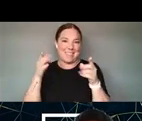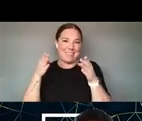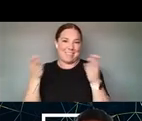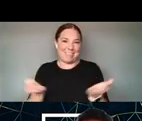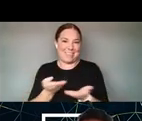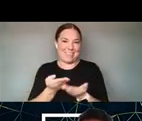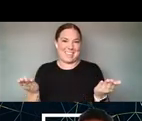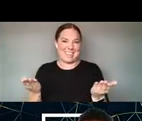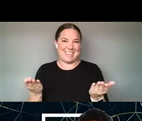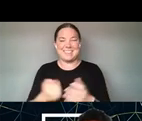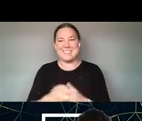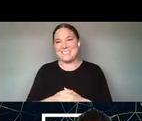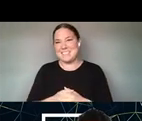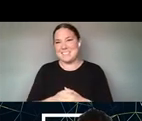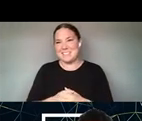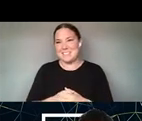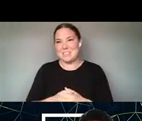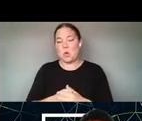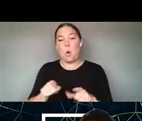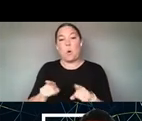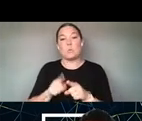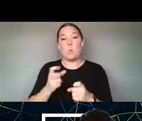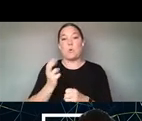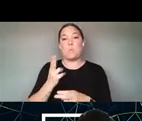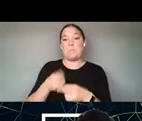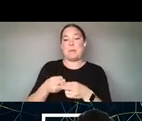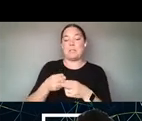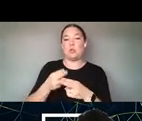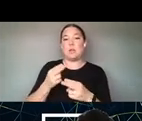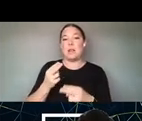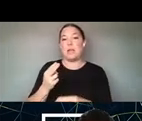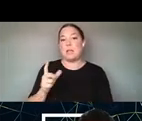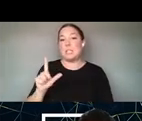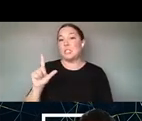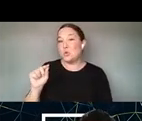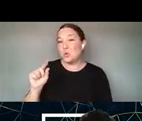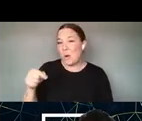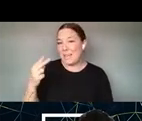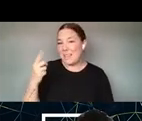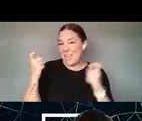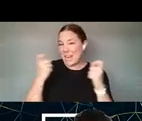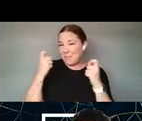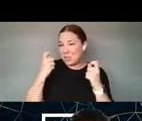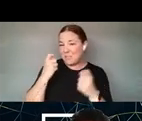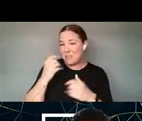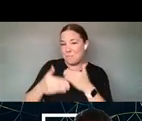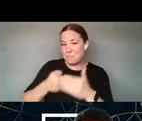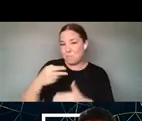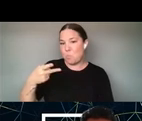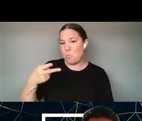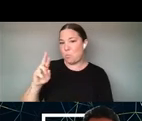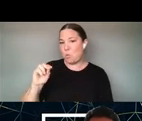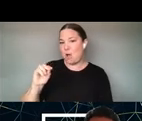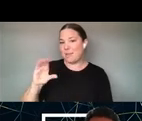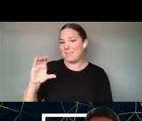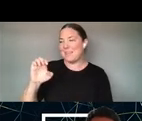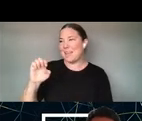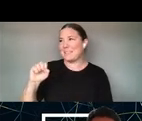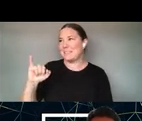ANNIVERSARY OF PROCESSING. PROCESSING IS 20 YEARS OLD! SO YOU KNOW IT'S UM AND I JUST FEEL LIKE